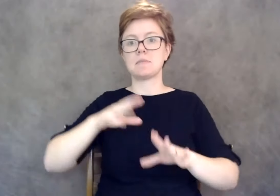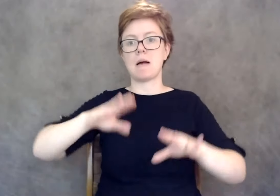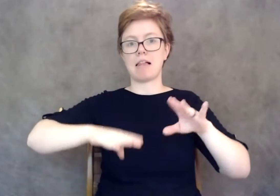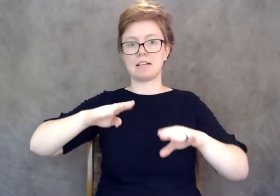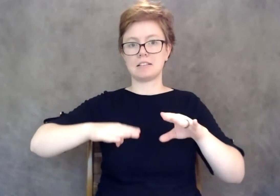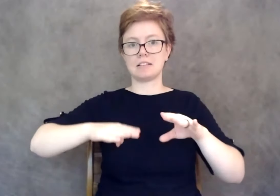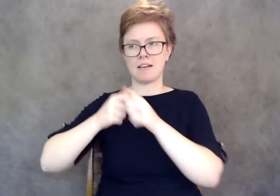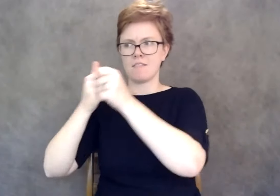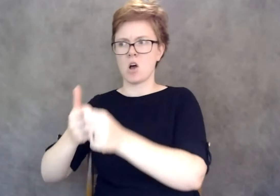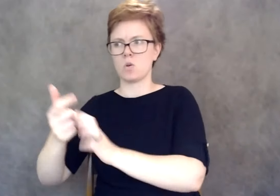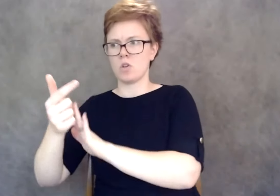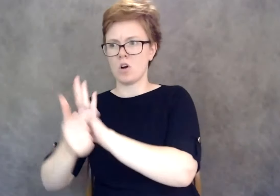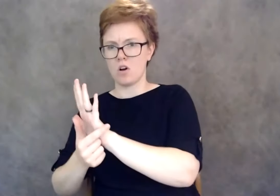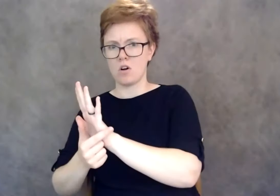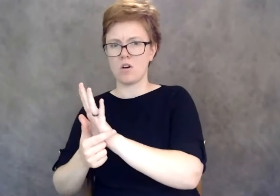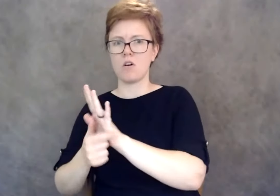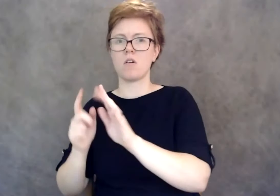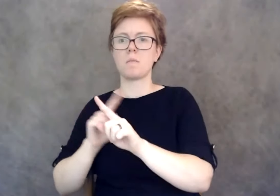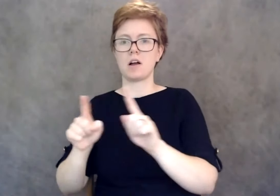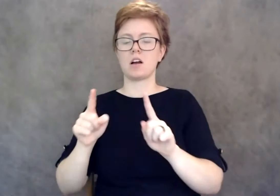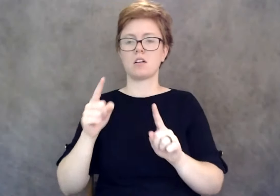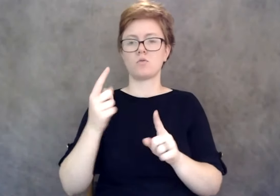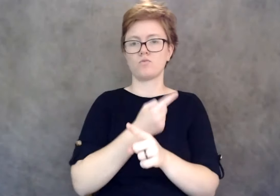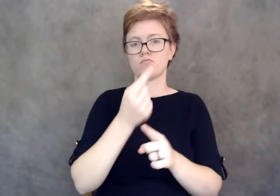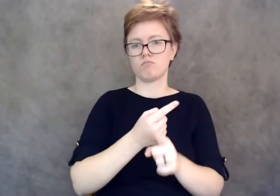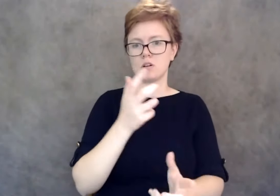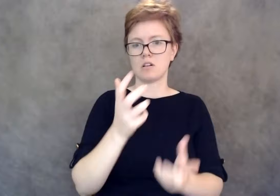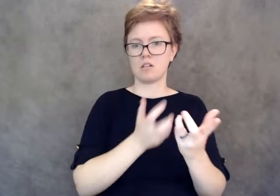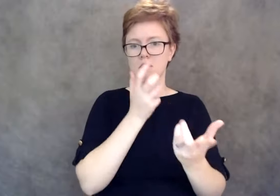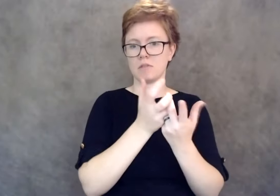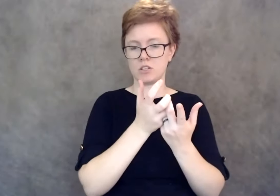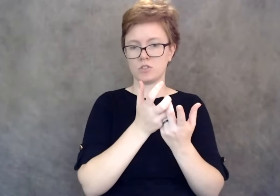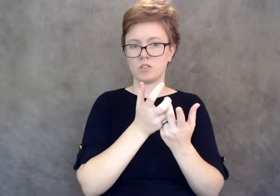but also need to make reasonable modifications so that their services are accessible